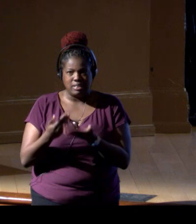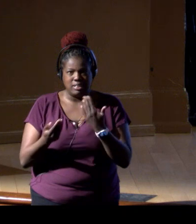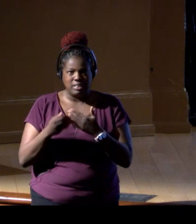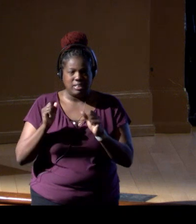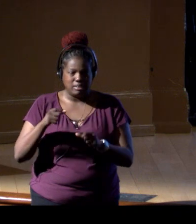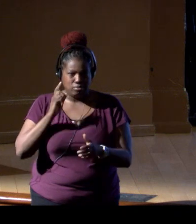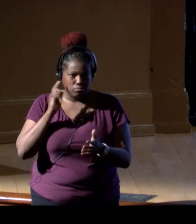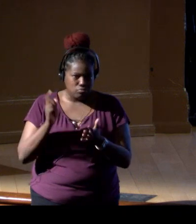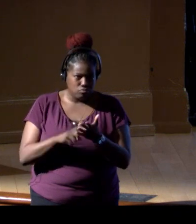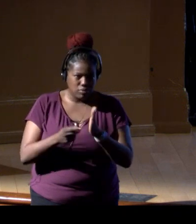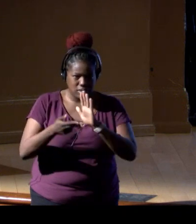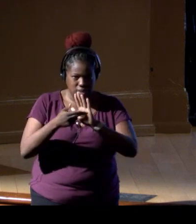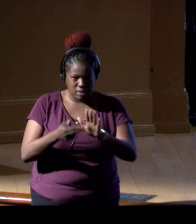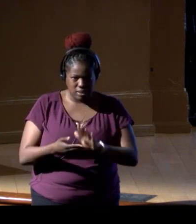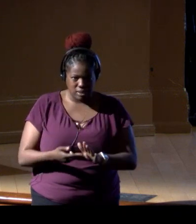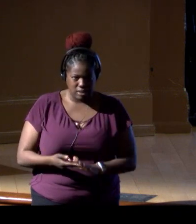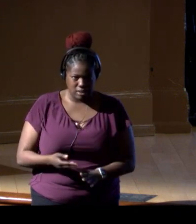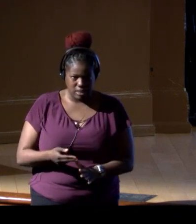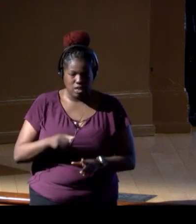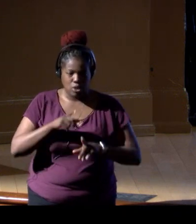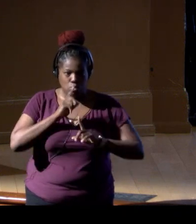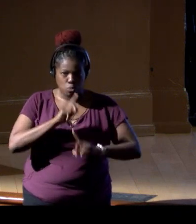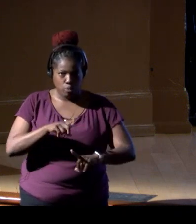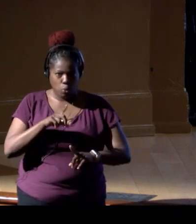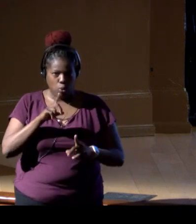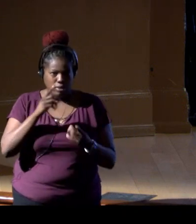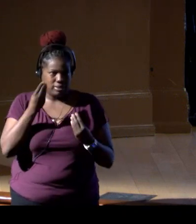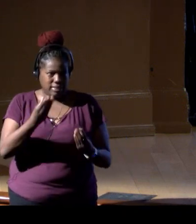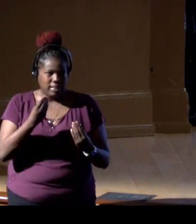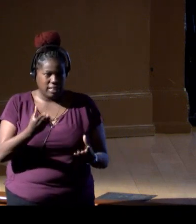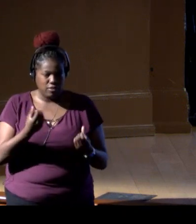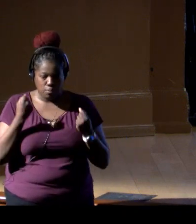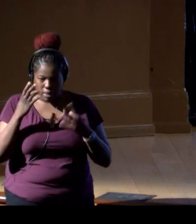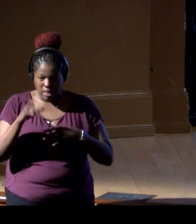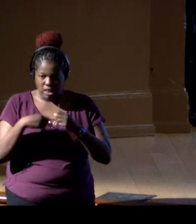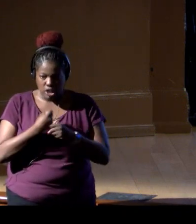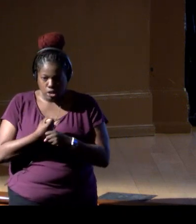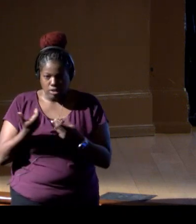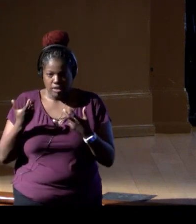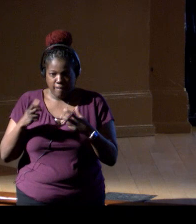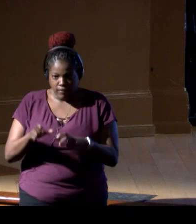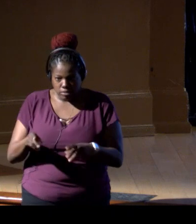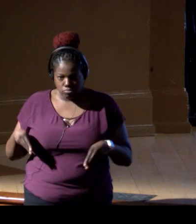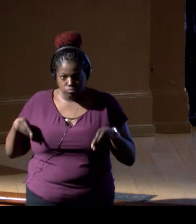and classify and potentially report data. So after years of investment now,